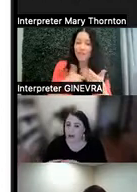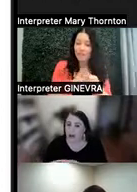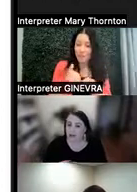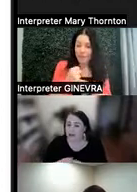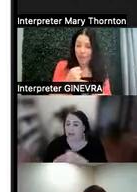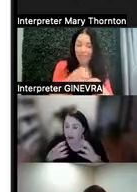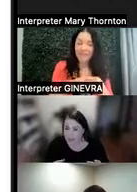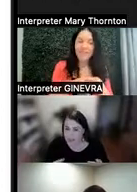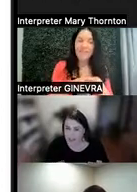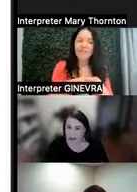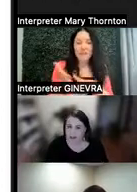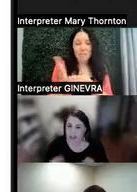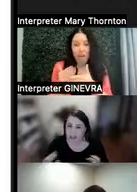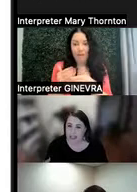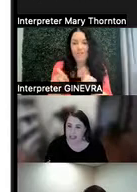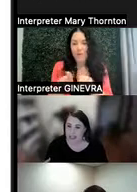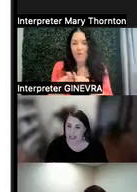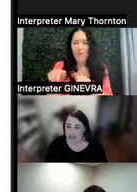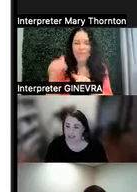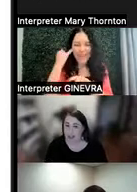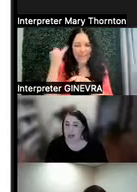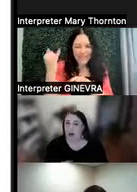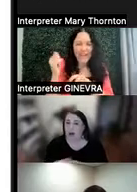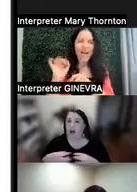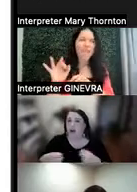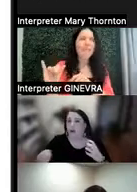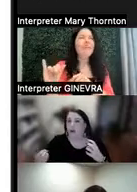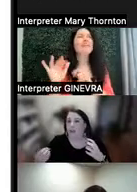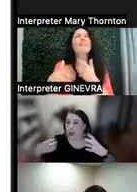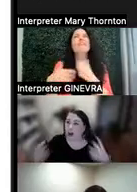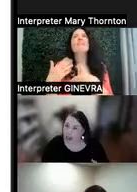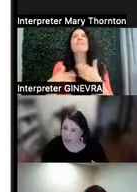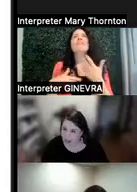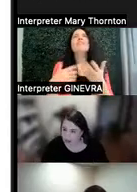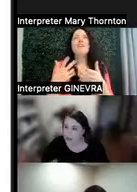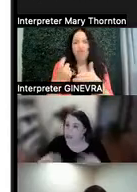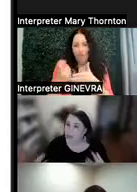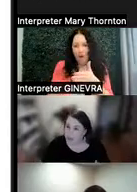And part of it is also this idea of the cost of the choices